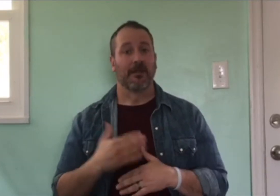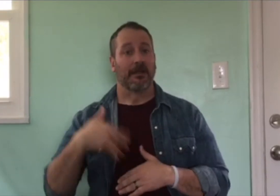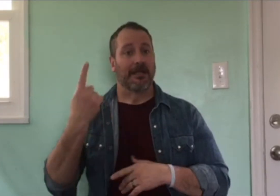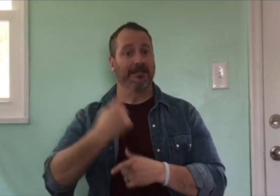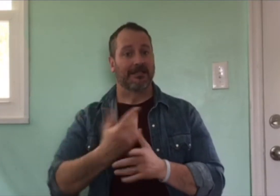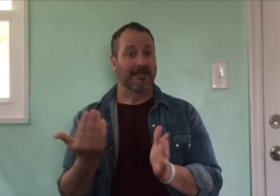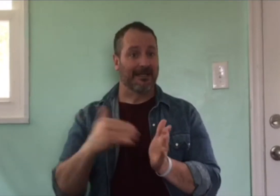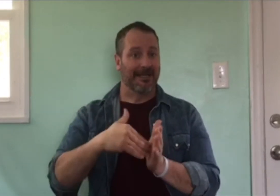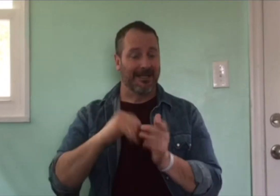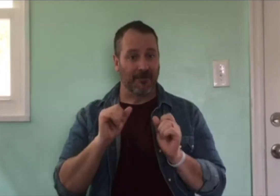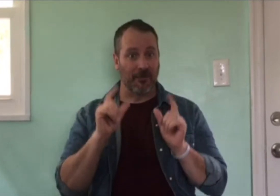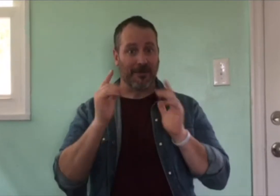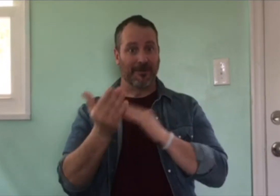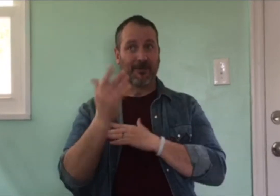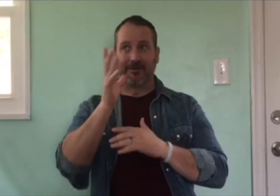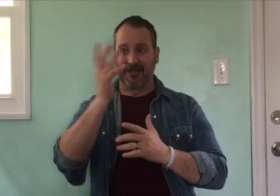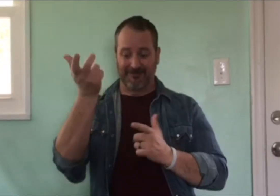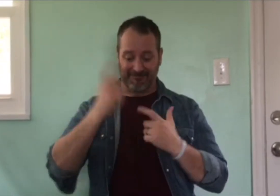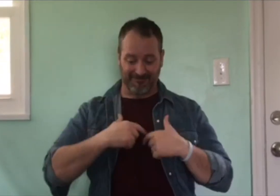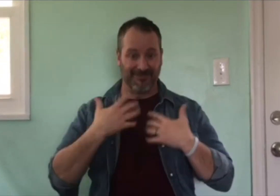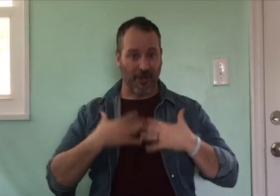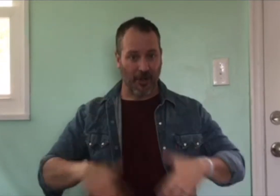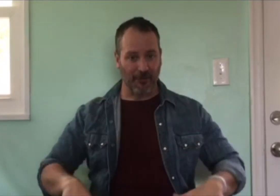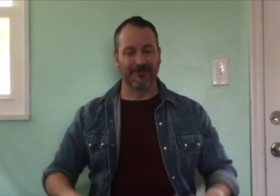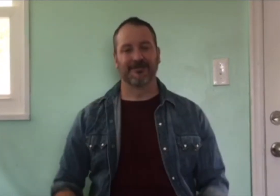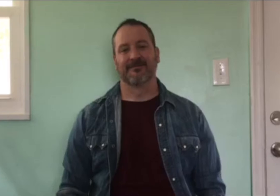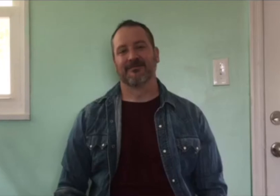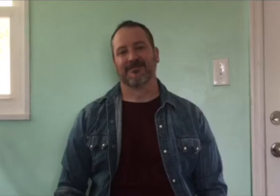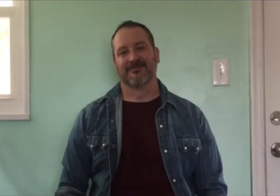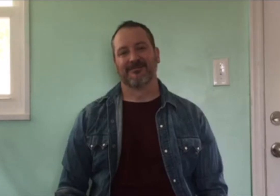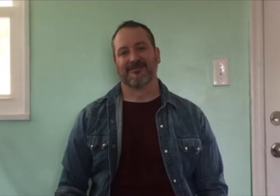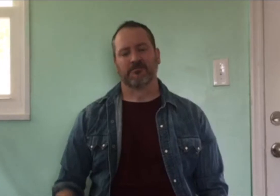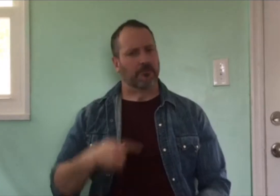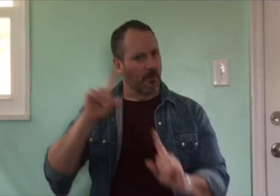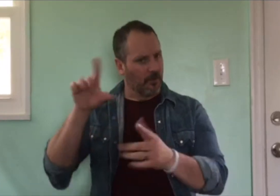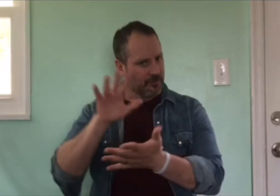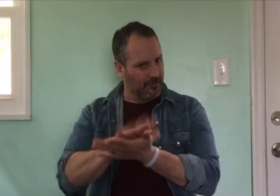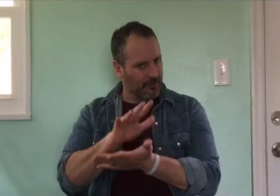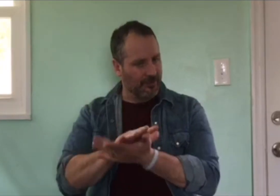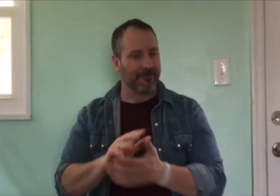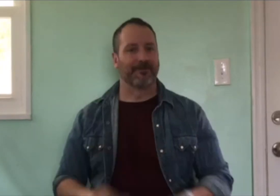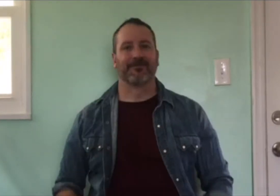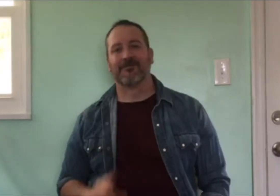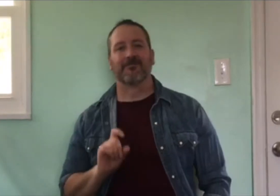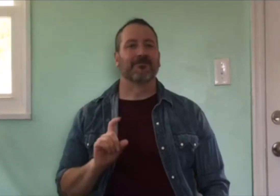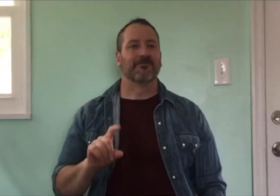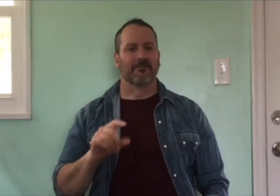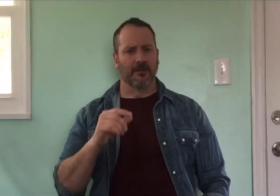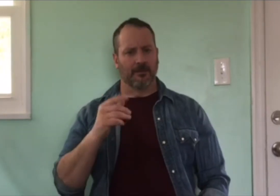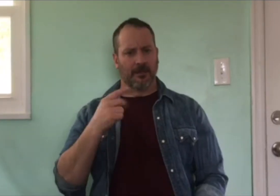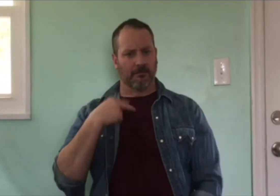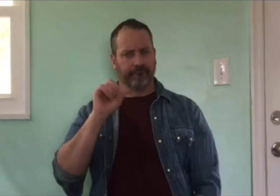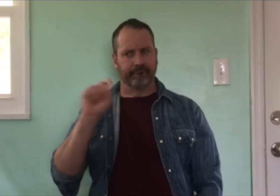However, this one particular day stood out to me. On this day, I was walking up to the school building, when I noticed a group of students laughing.